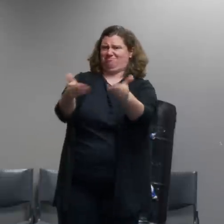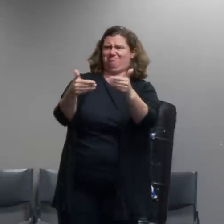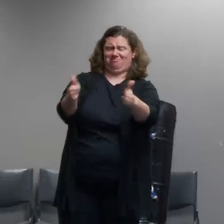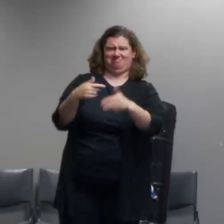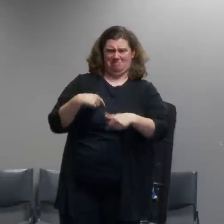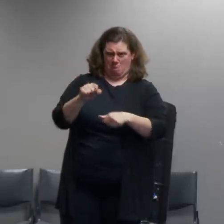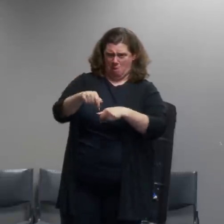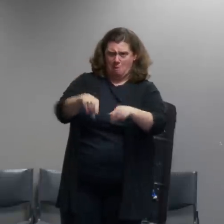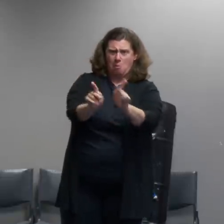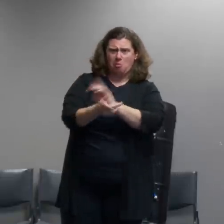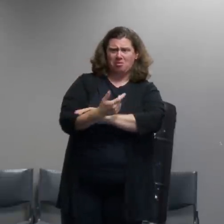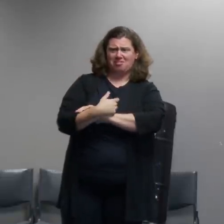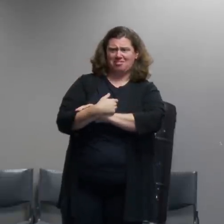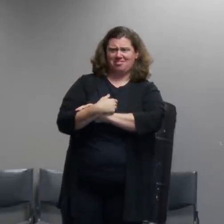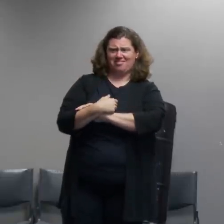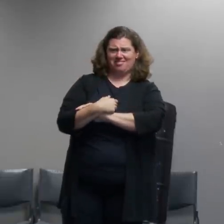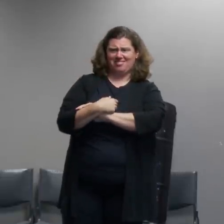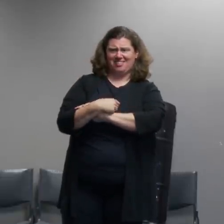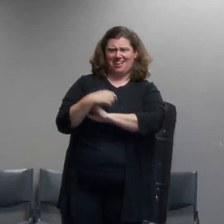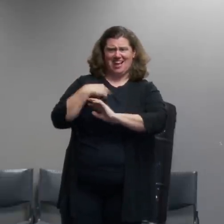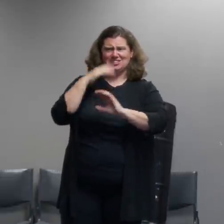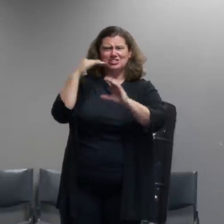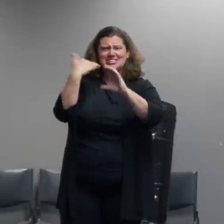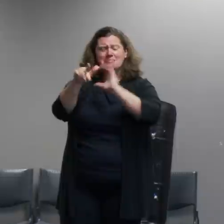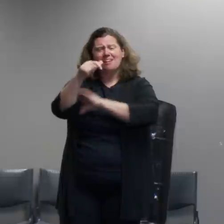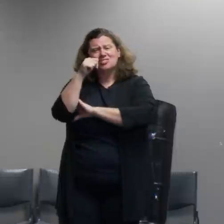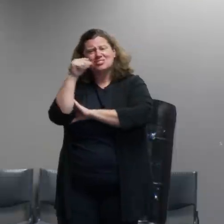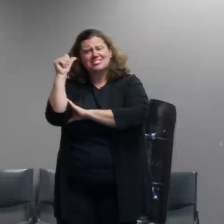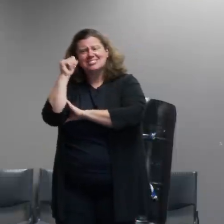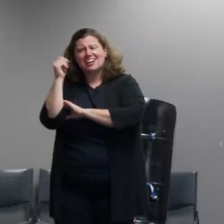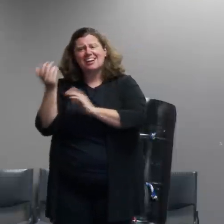internal email actually yesterday reminding